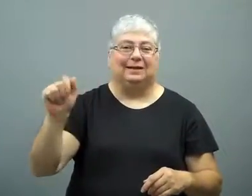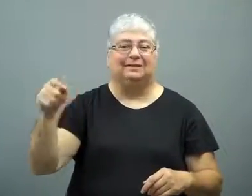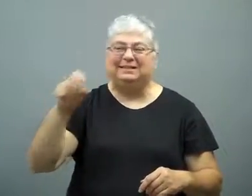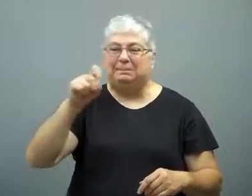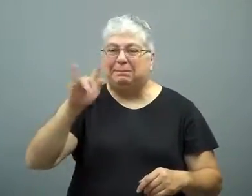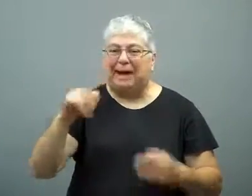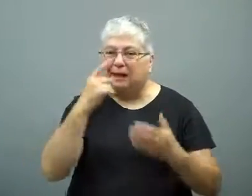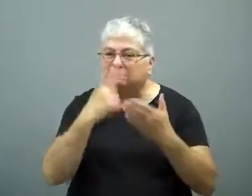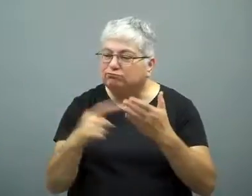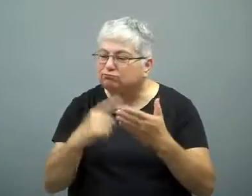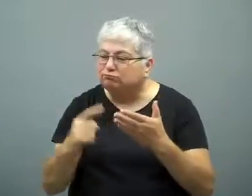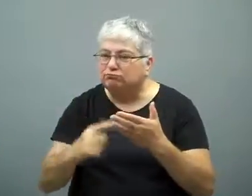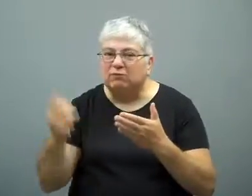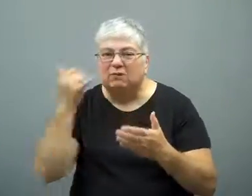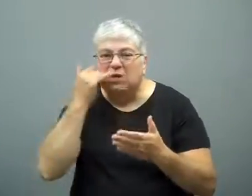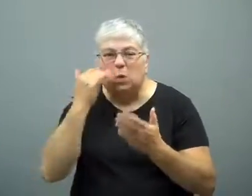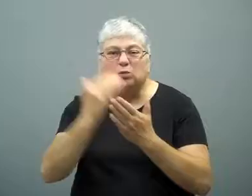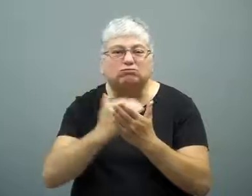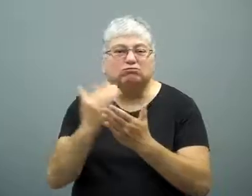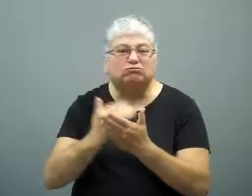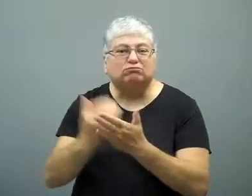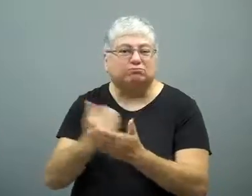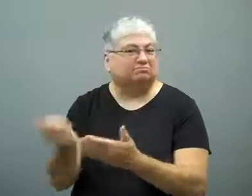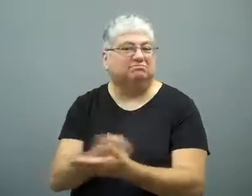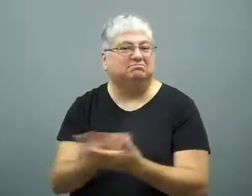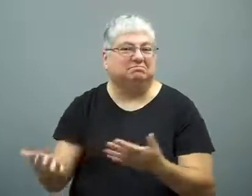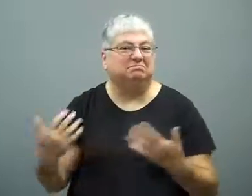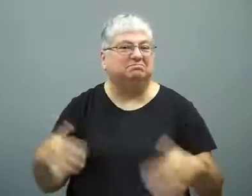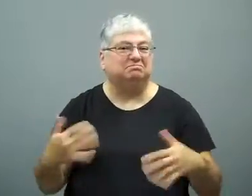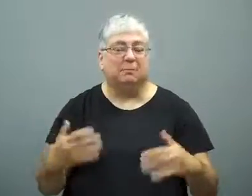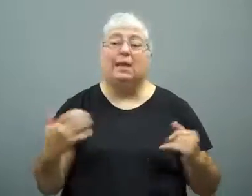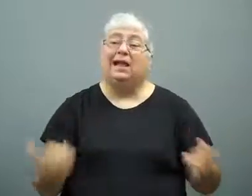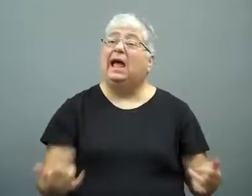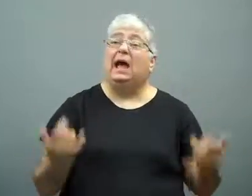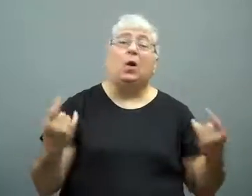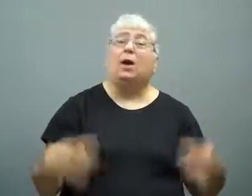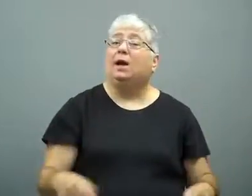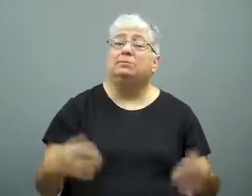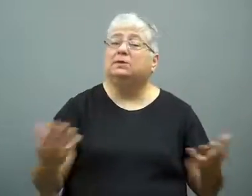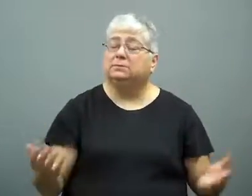spying on phone records and things like that.